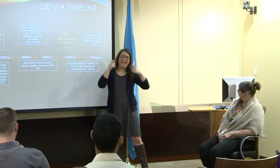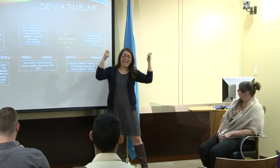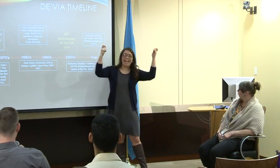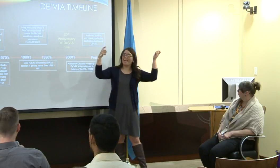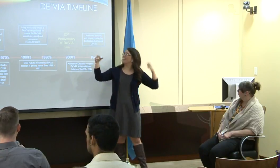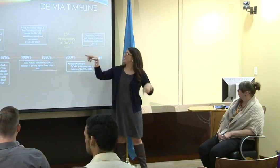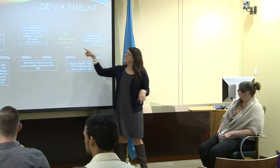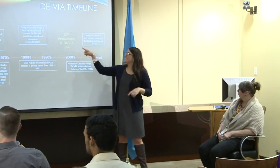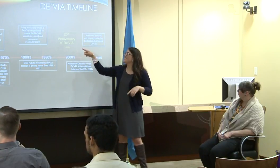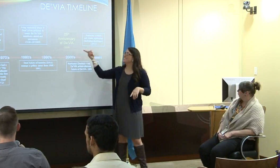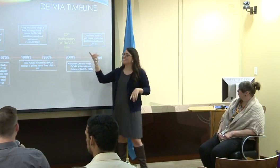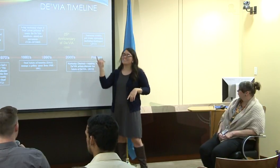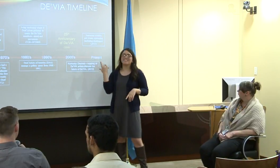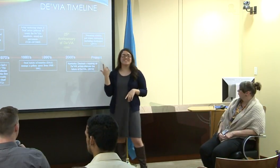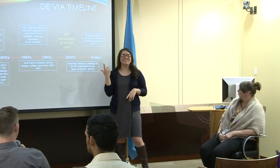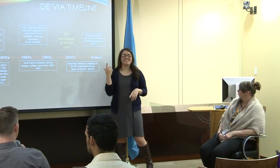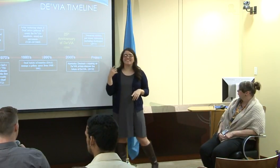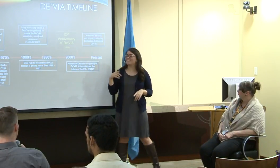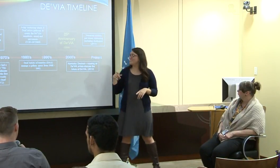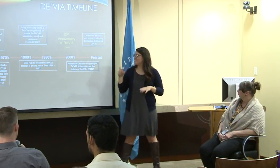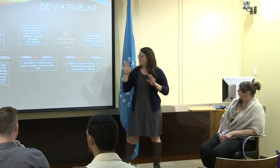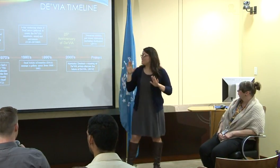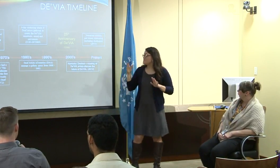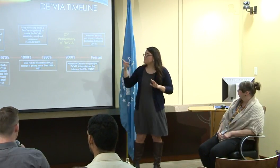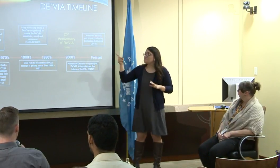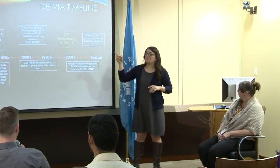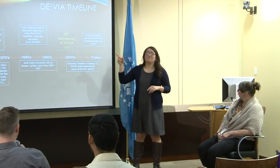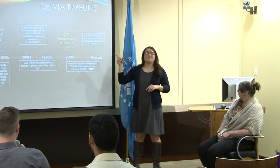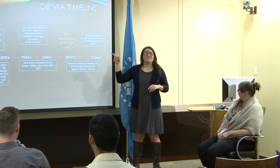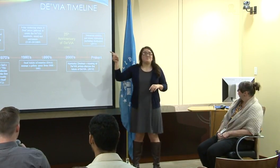And then the big celebration came at the 25th anniversary.